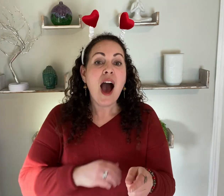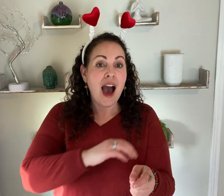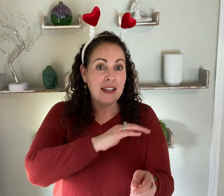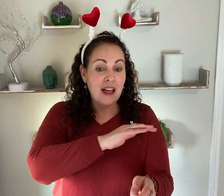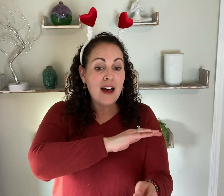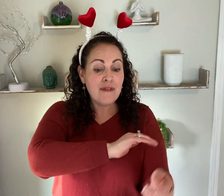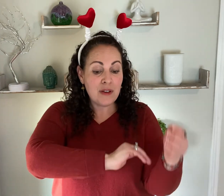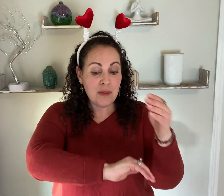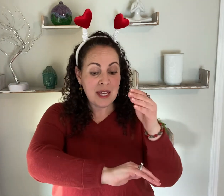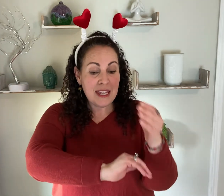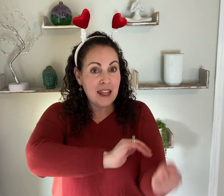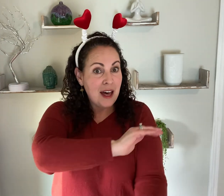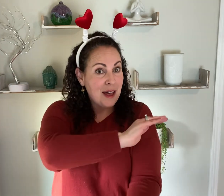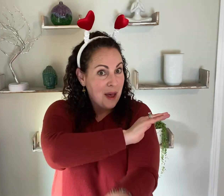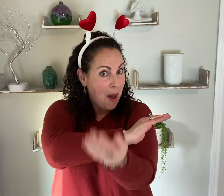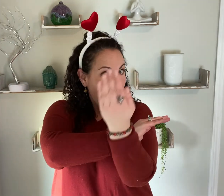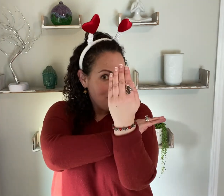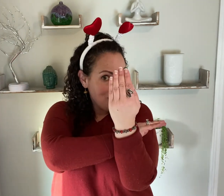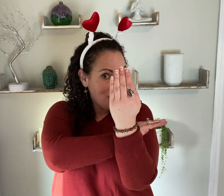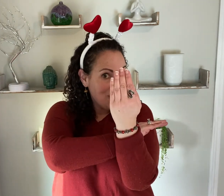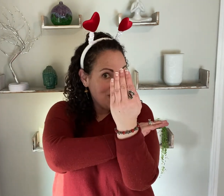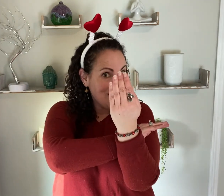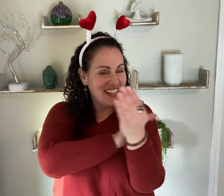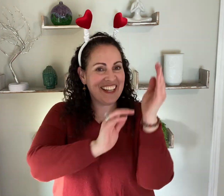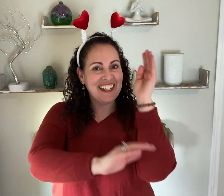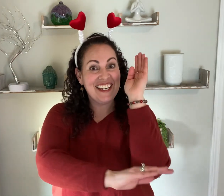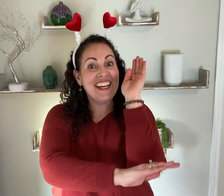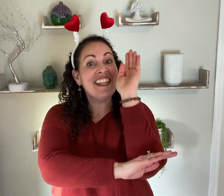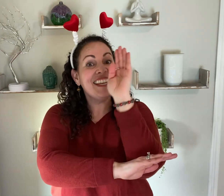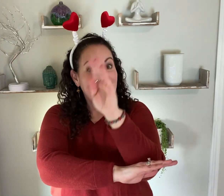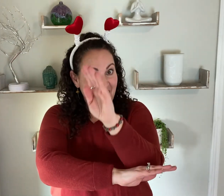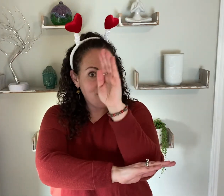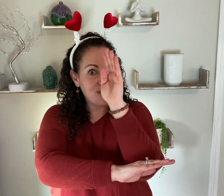I love you in the morning, And in the afternoon.